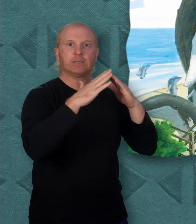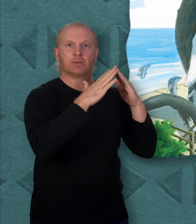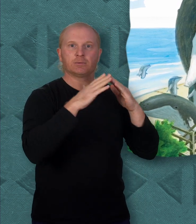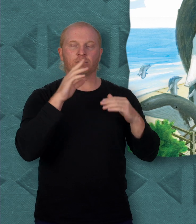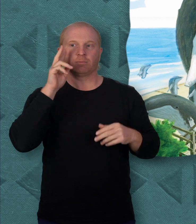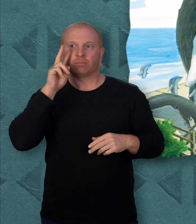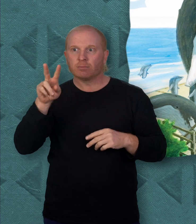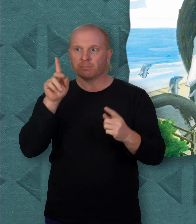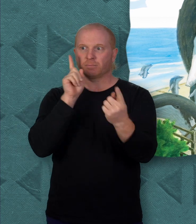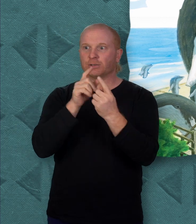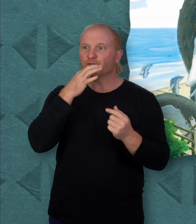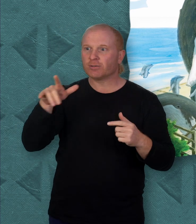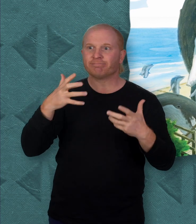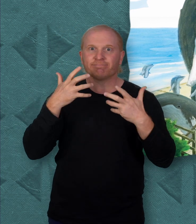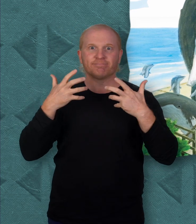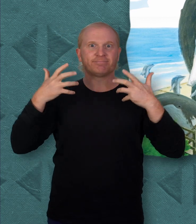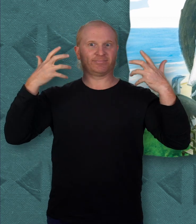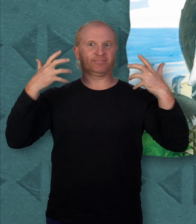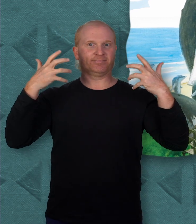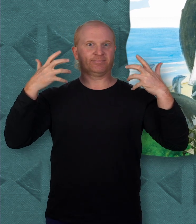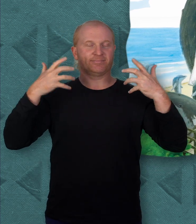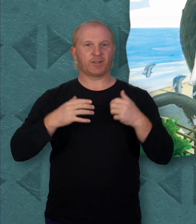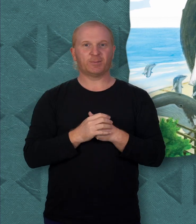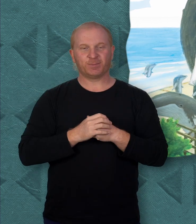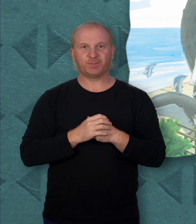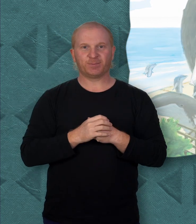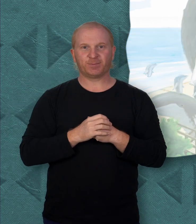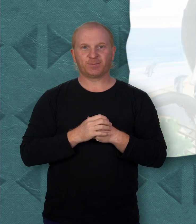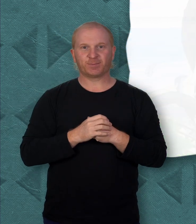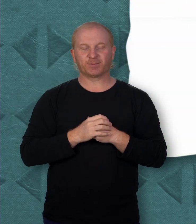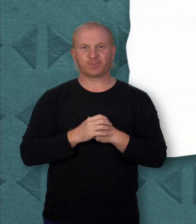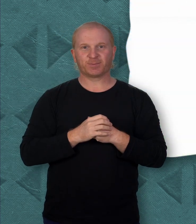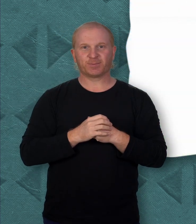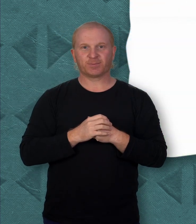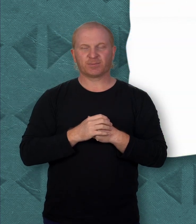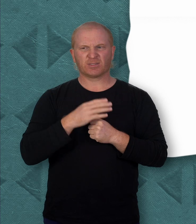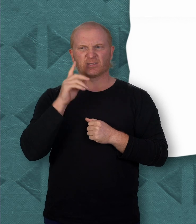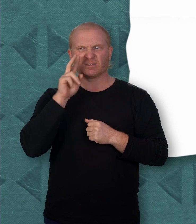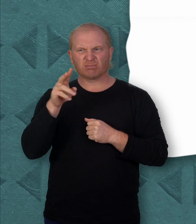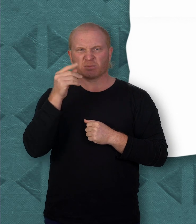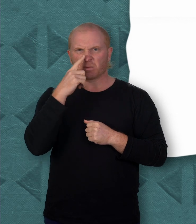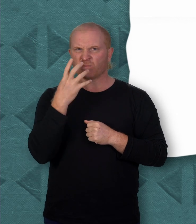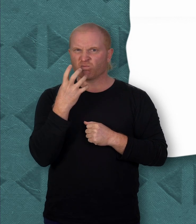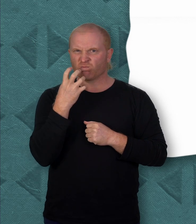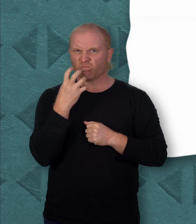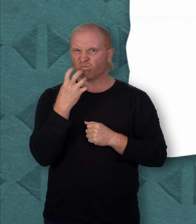they were greeted with smiles from the children... from others they only go up frowns.